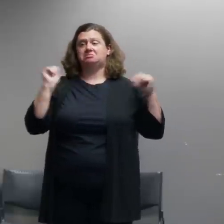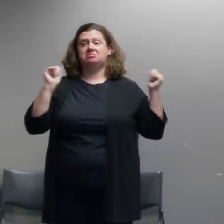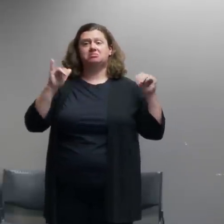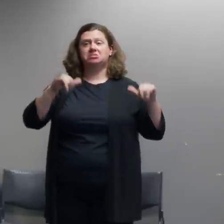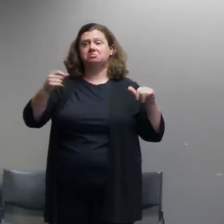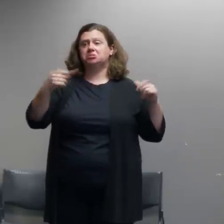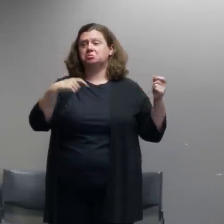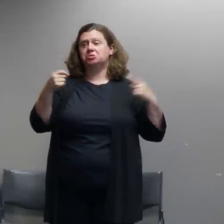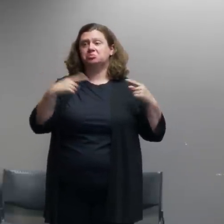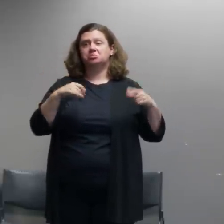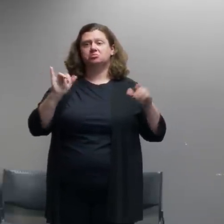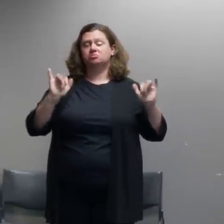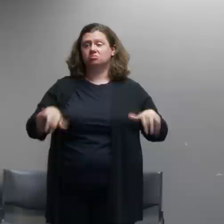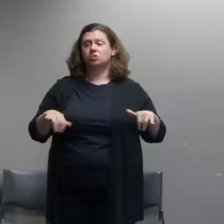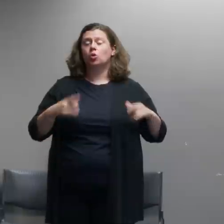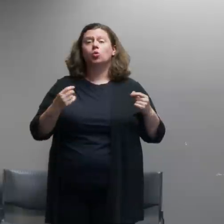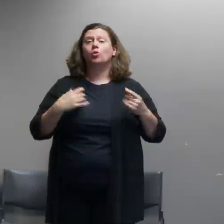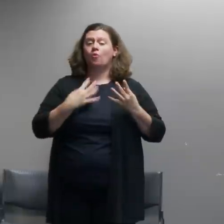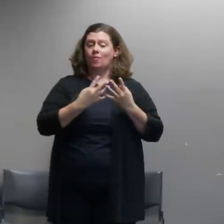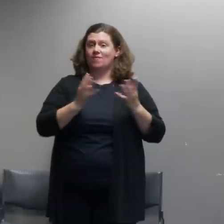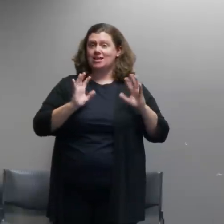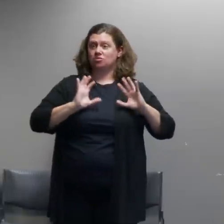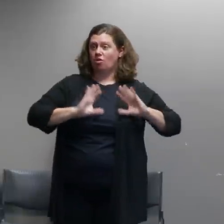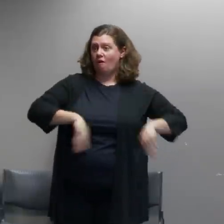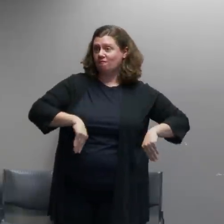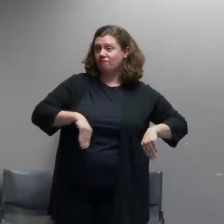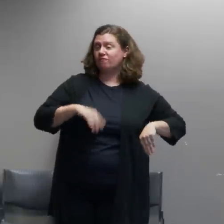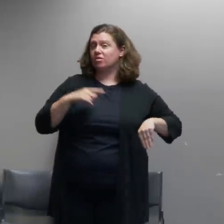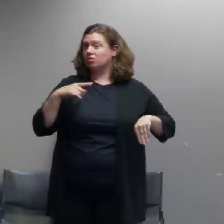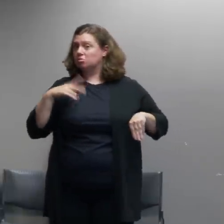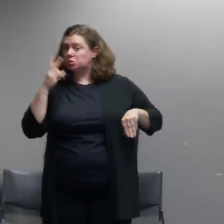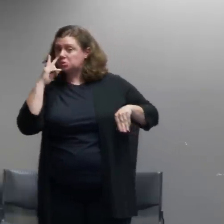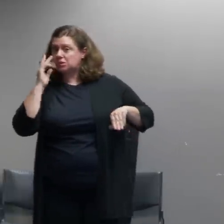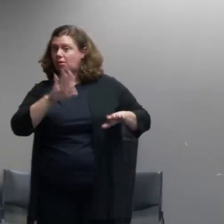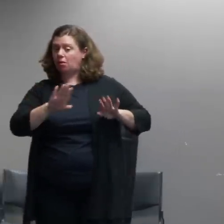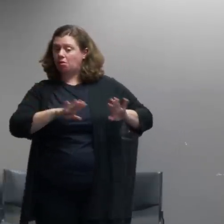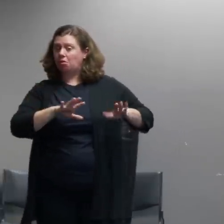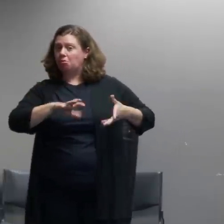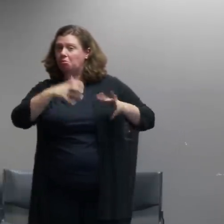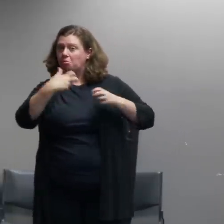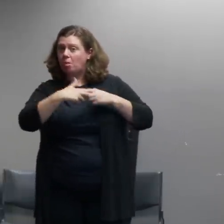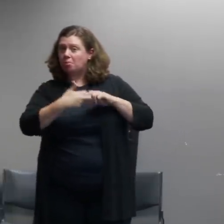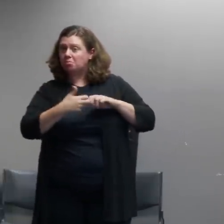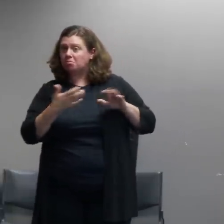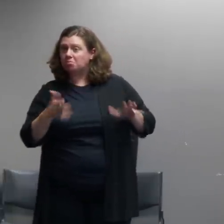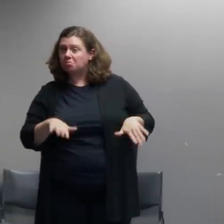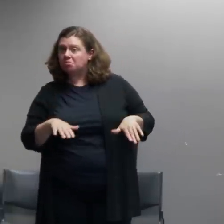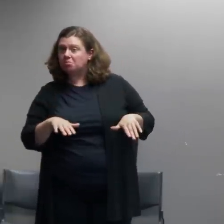the fence down to de-escalate things and as i said earlier take away that focus of a lot of the energy that was